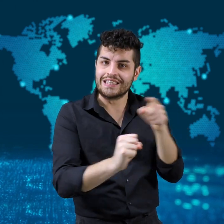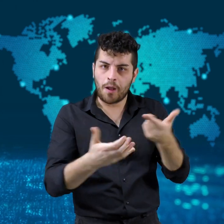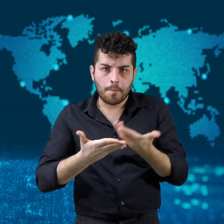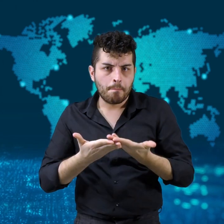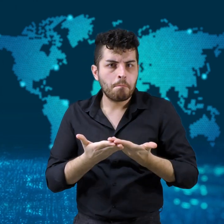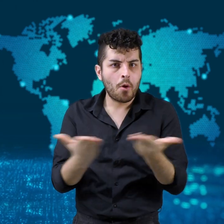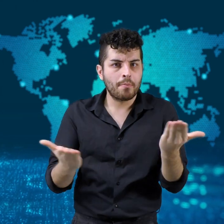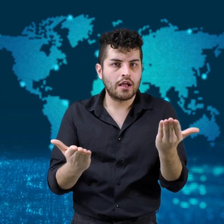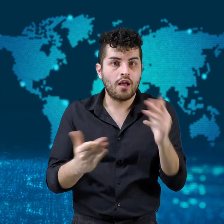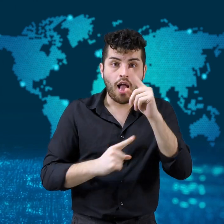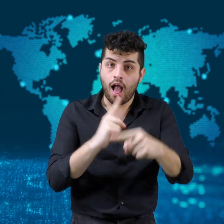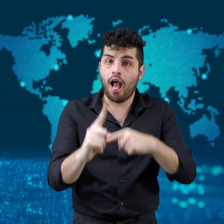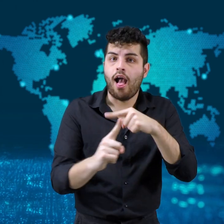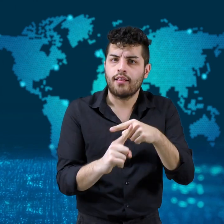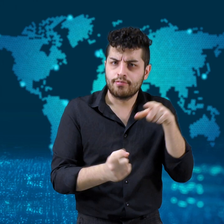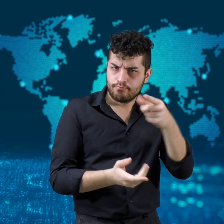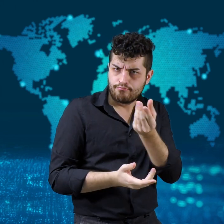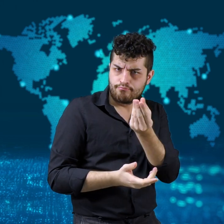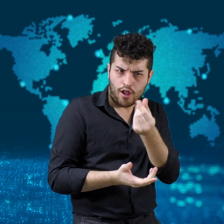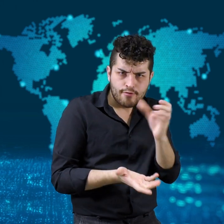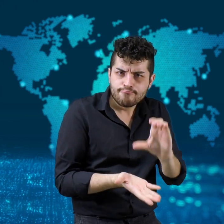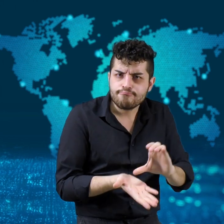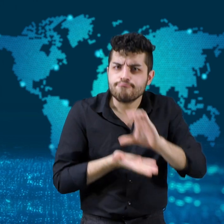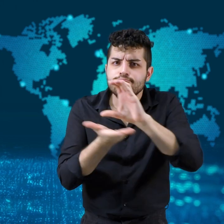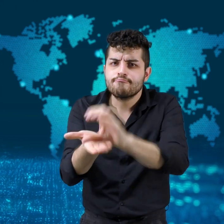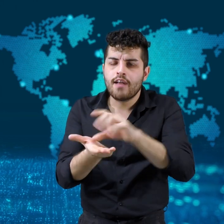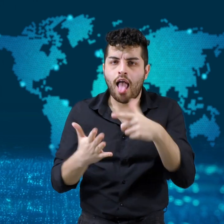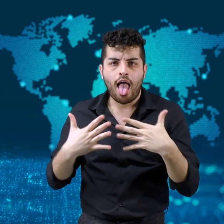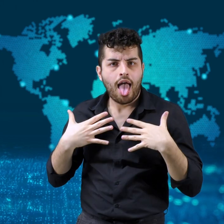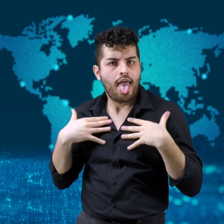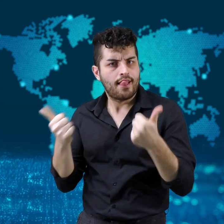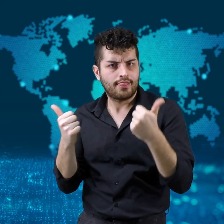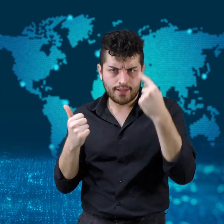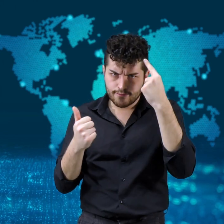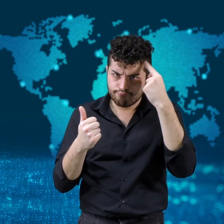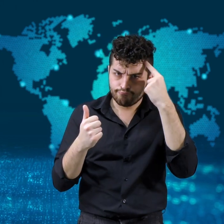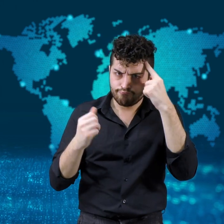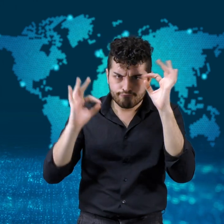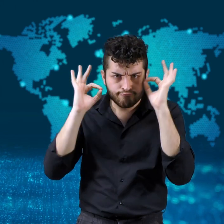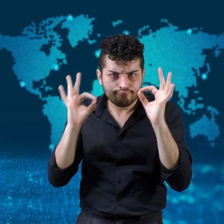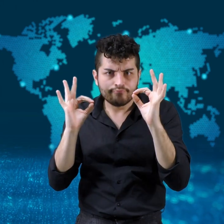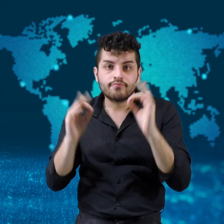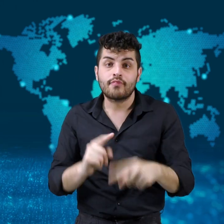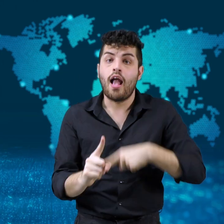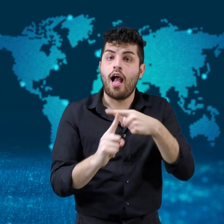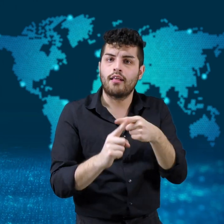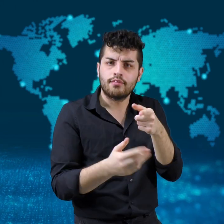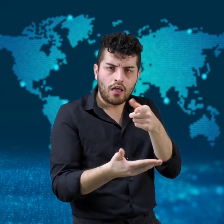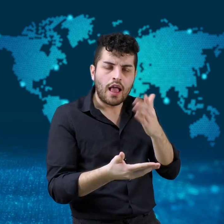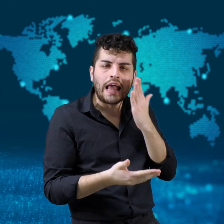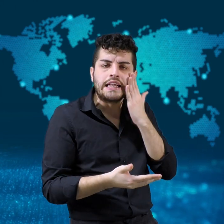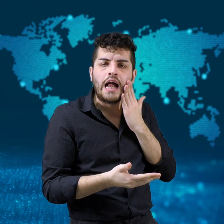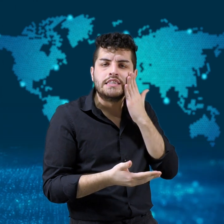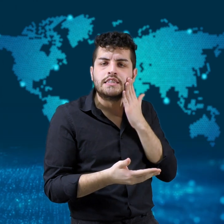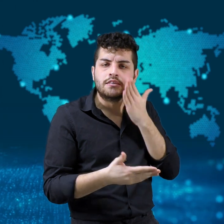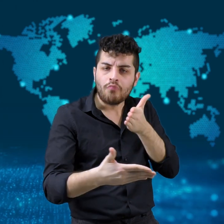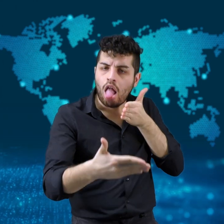mental health resources, and racial bias training.